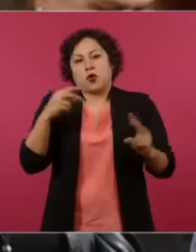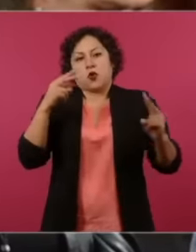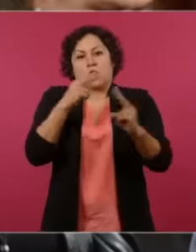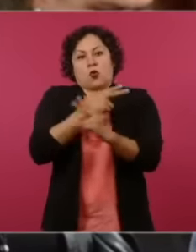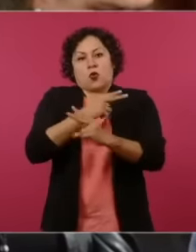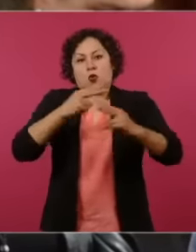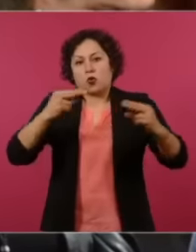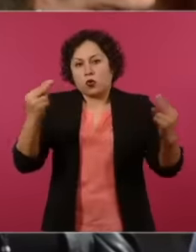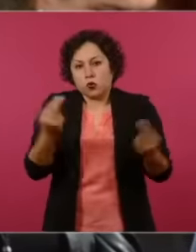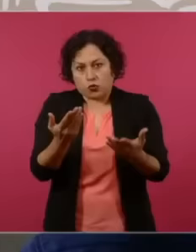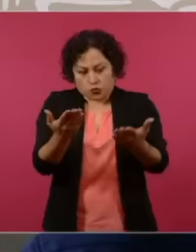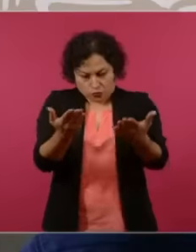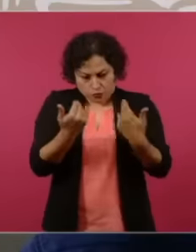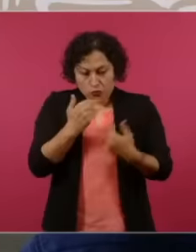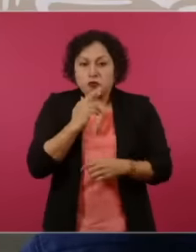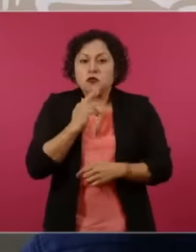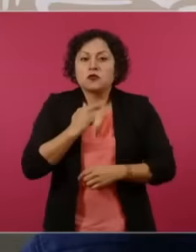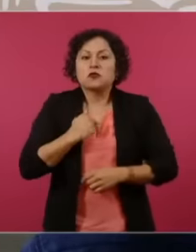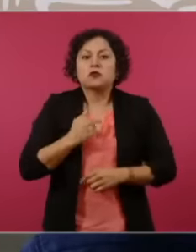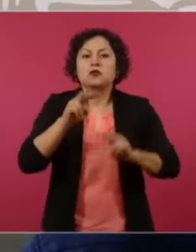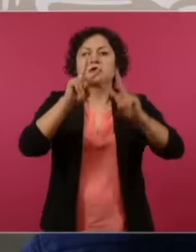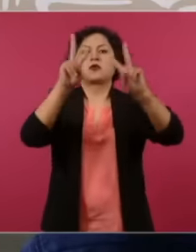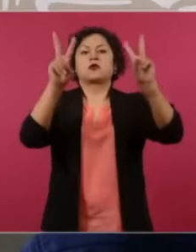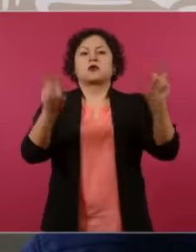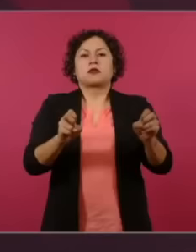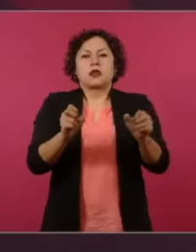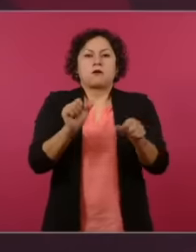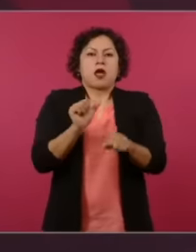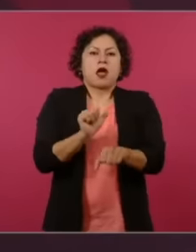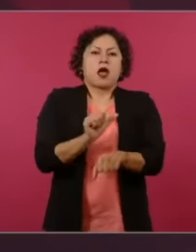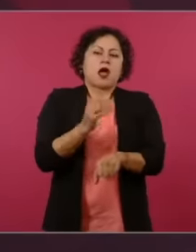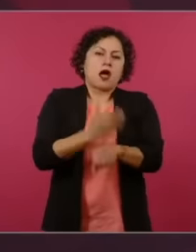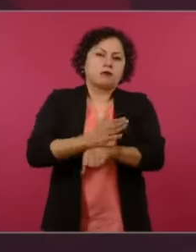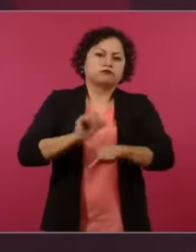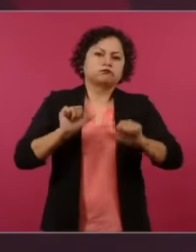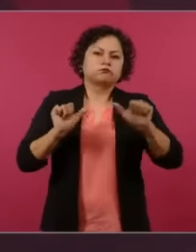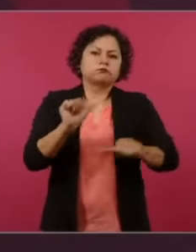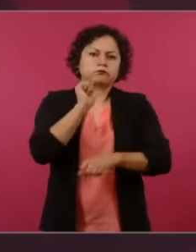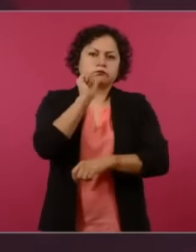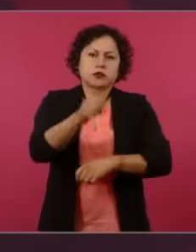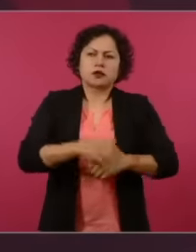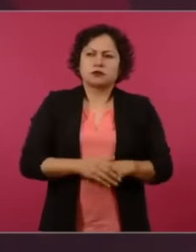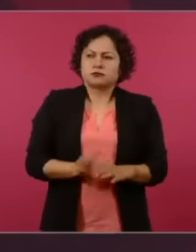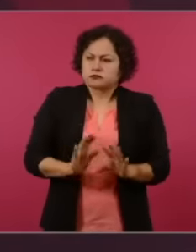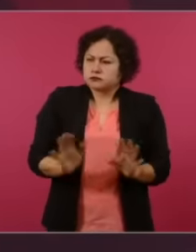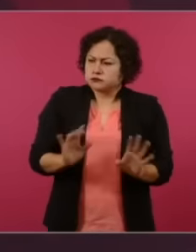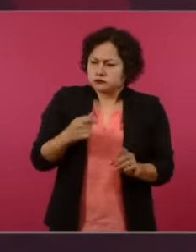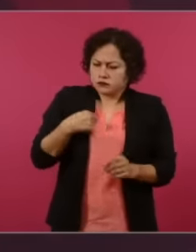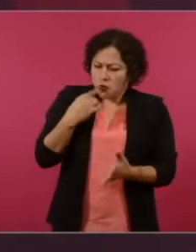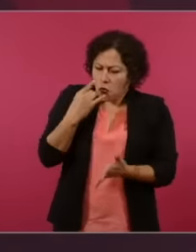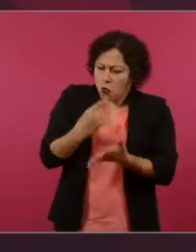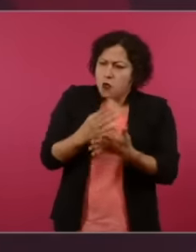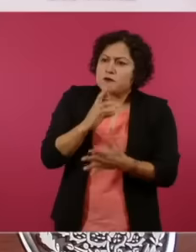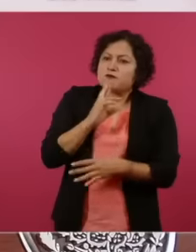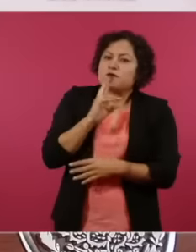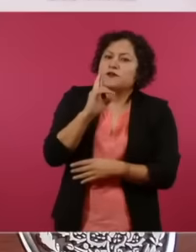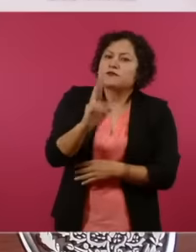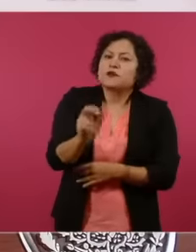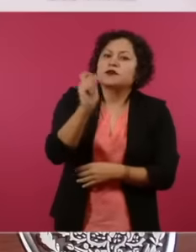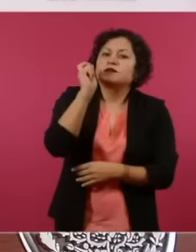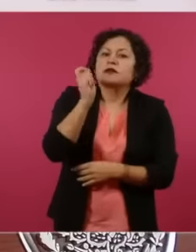Simply tell you that you have all the freedom to demonstrate precisely for freedom